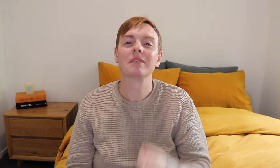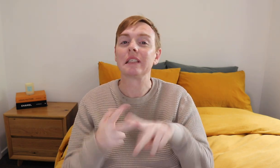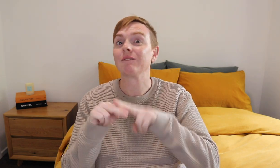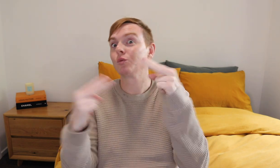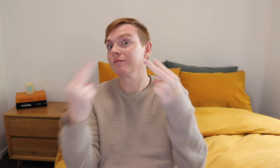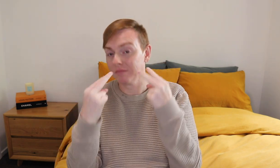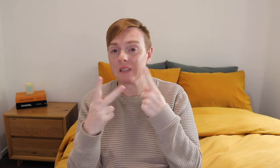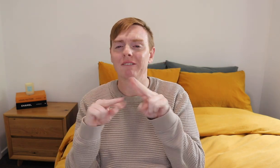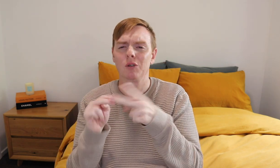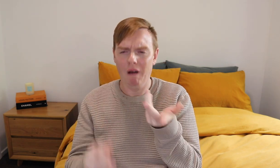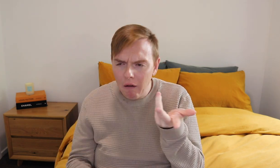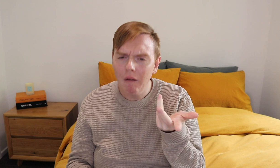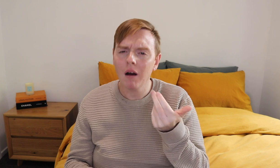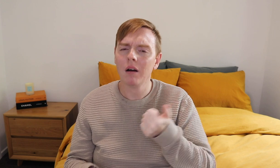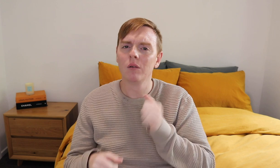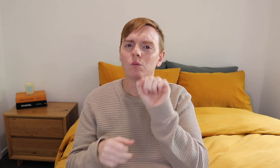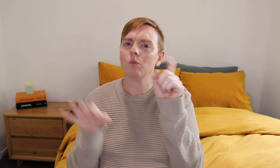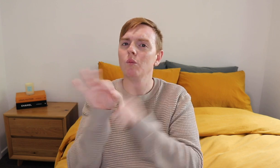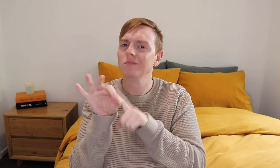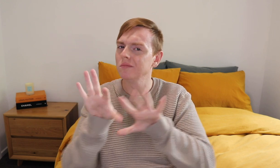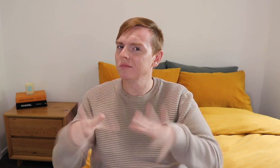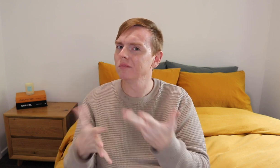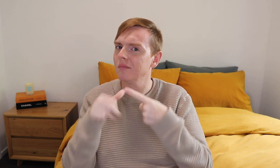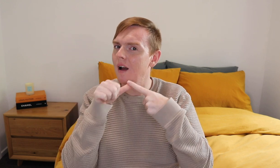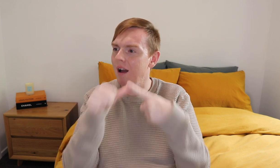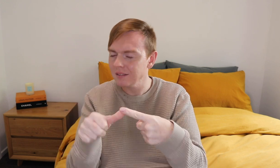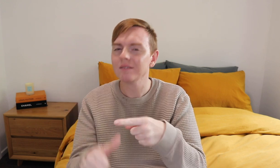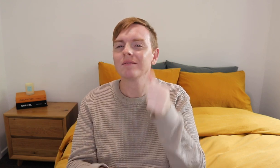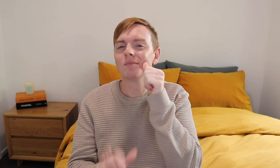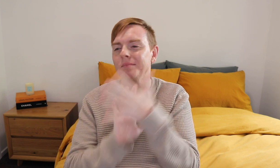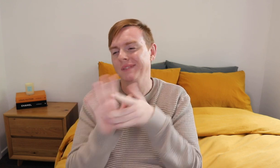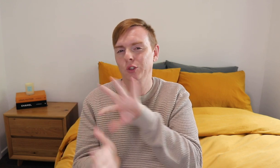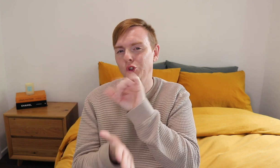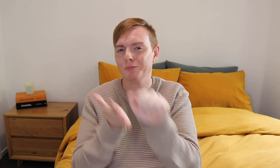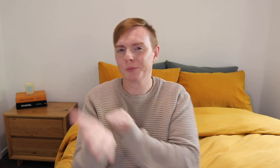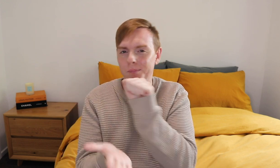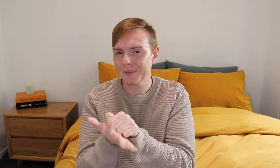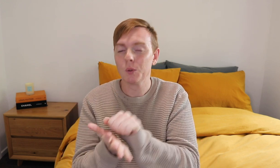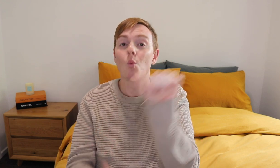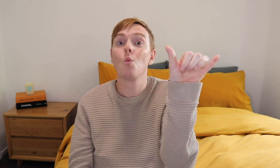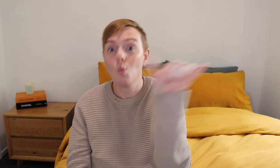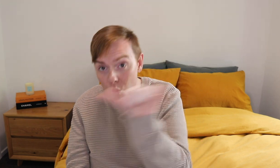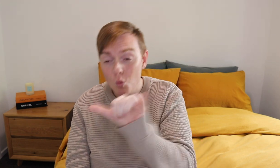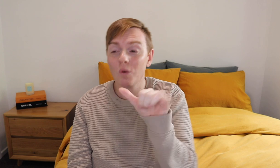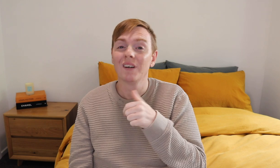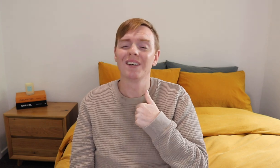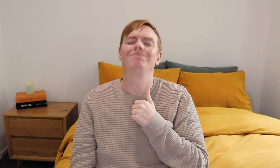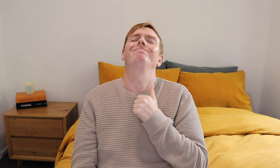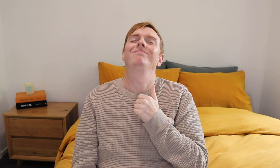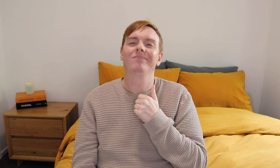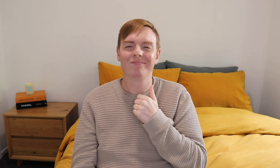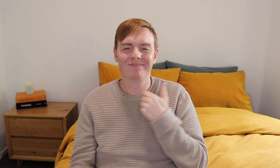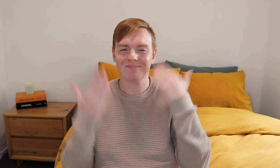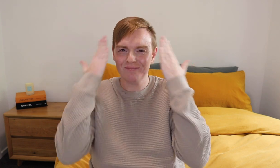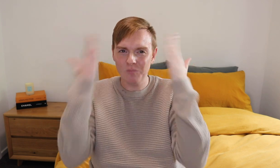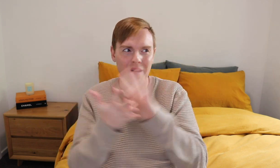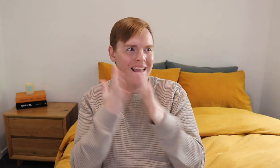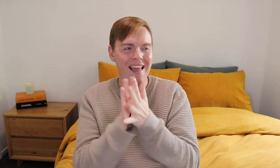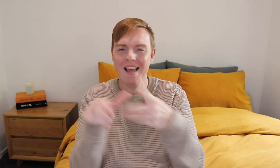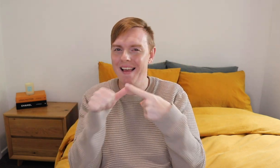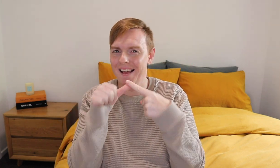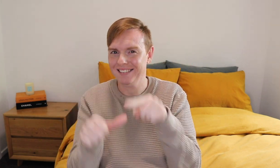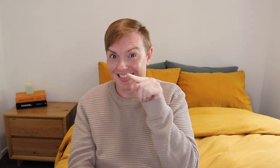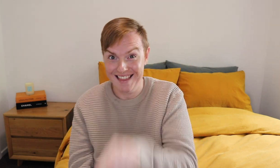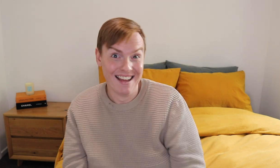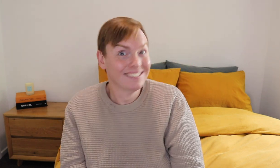If you are watching and your questions have not been answered it is because it's inappropriate or I don't know how to answer that.